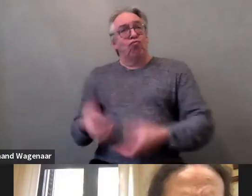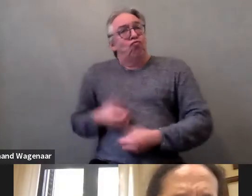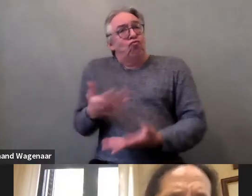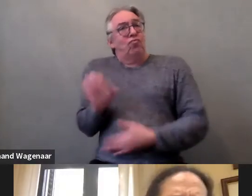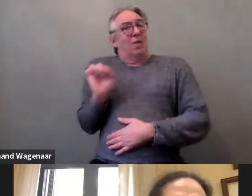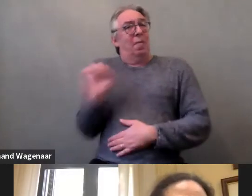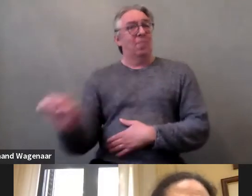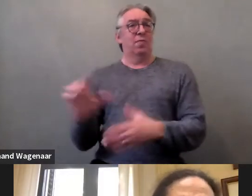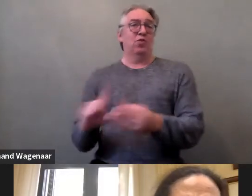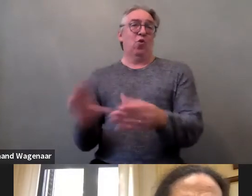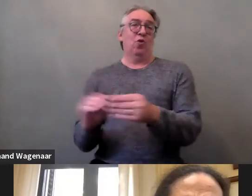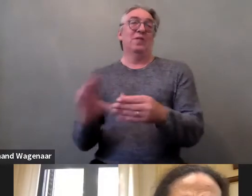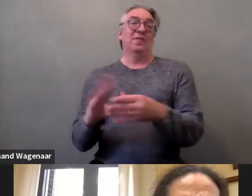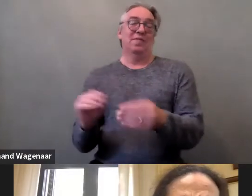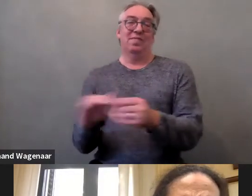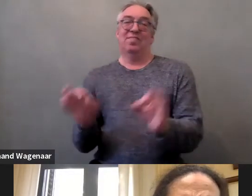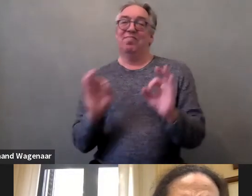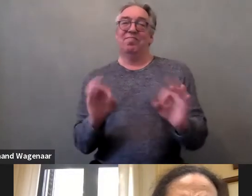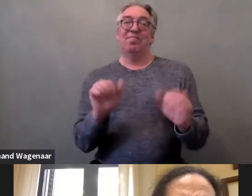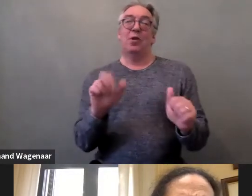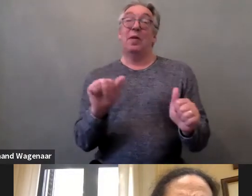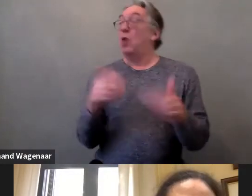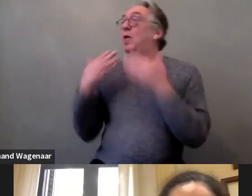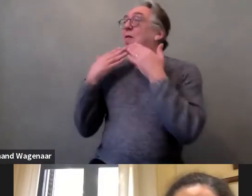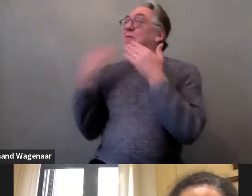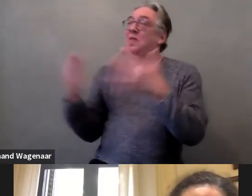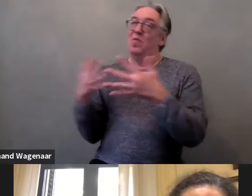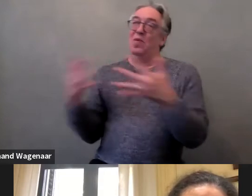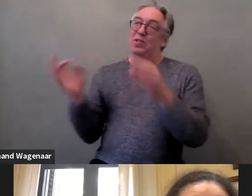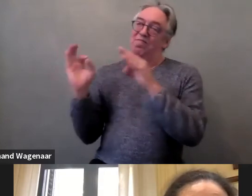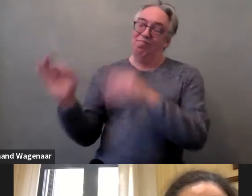Thank you very much for this important intervention